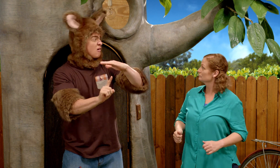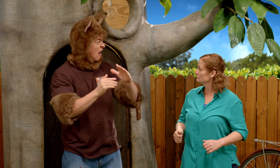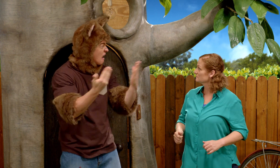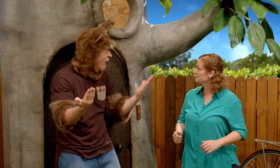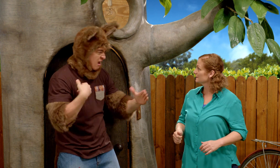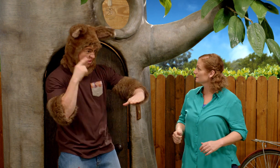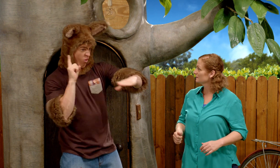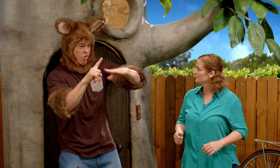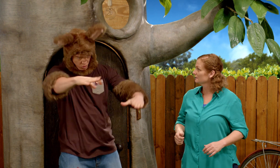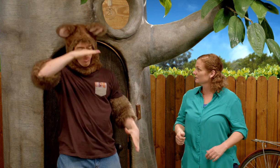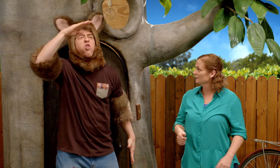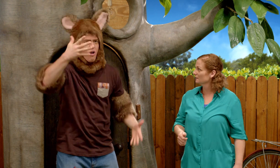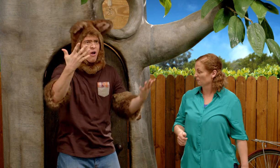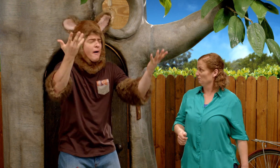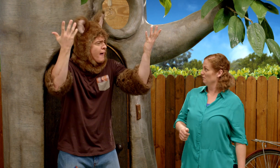easily, but now I keep hitting my head.